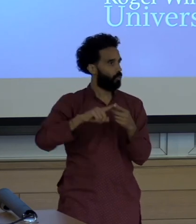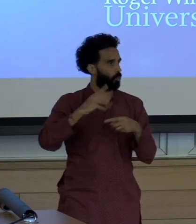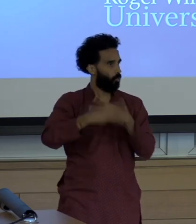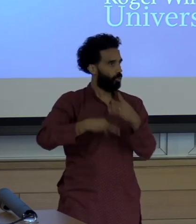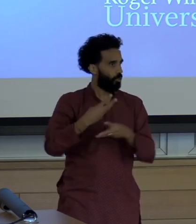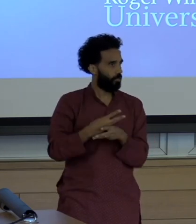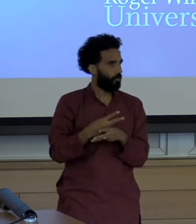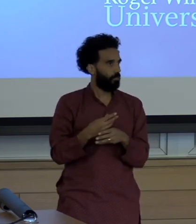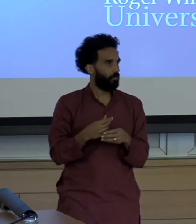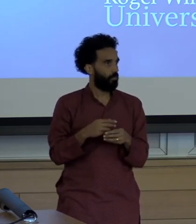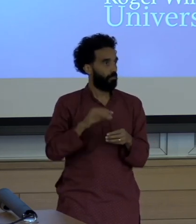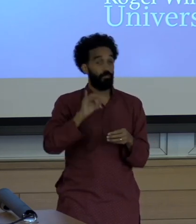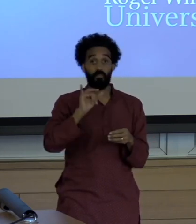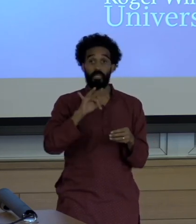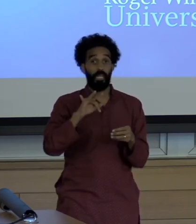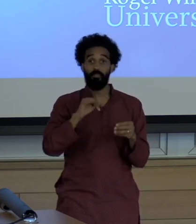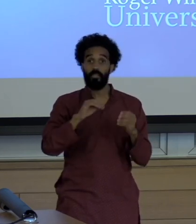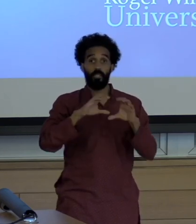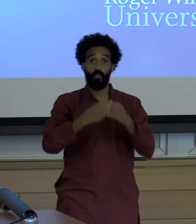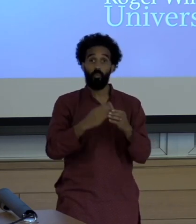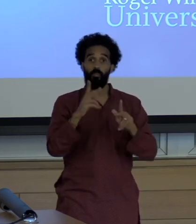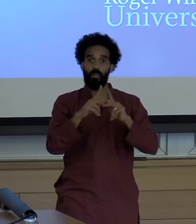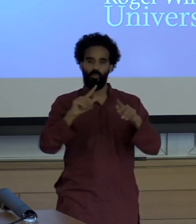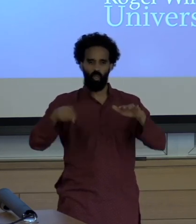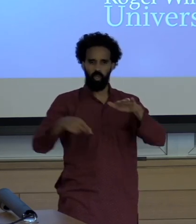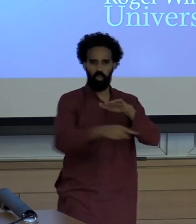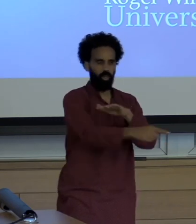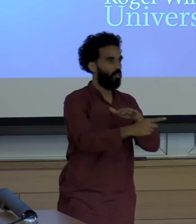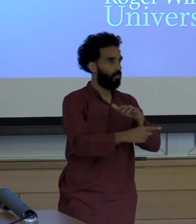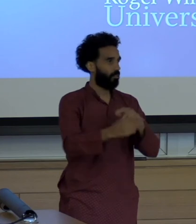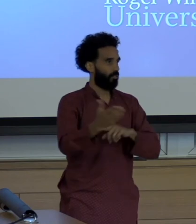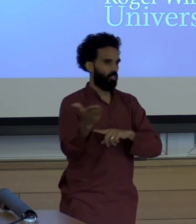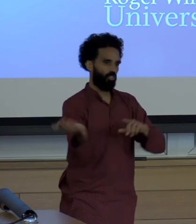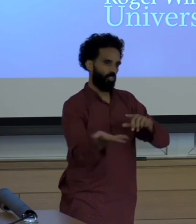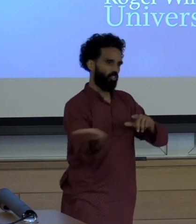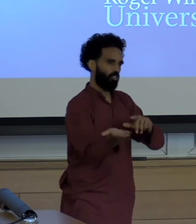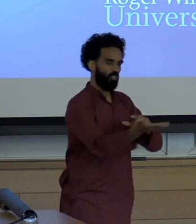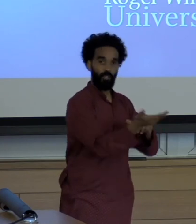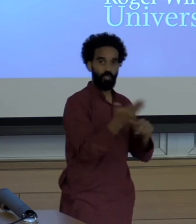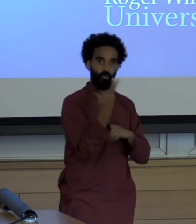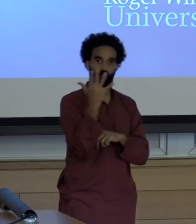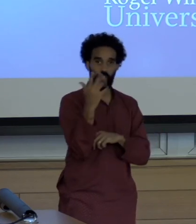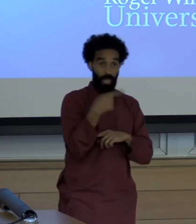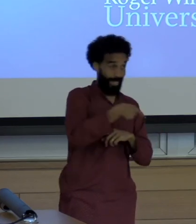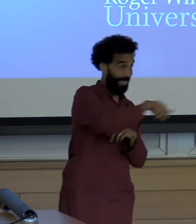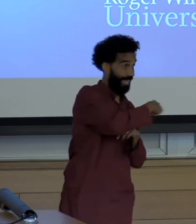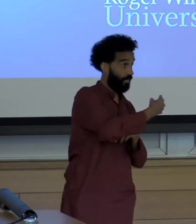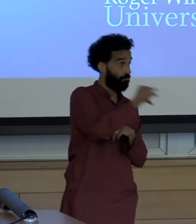People coming in to cut down the forest, right? So there are ways in which